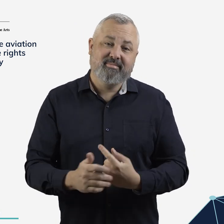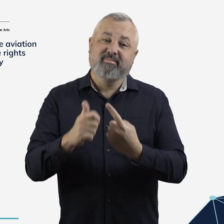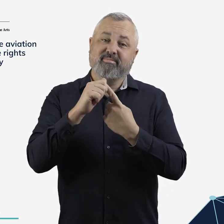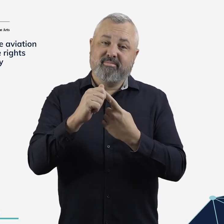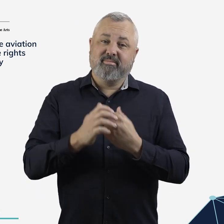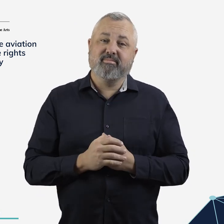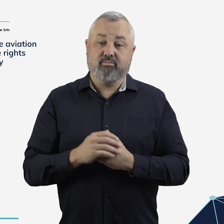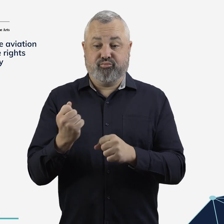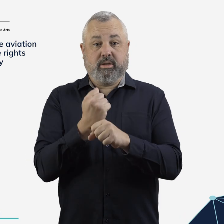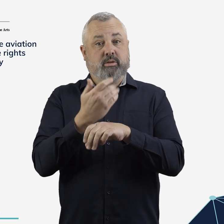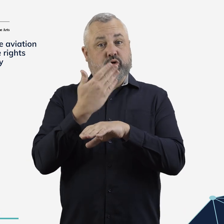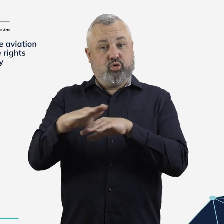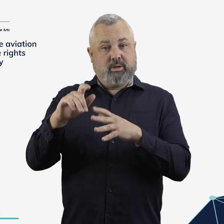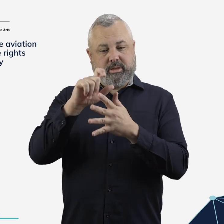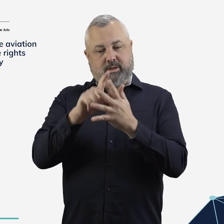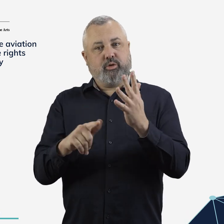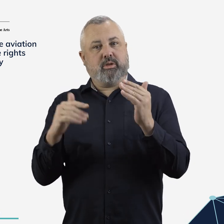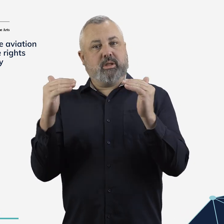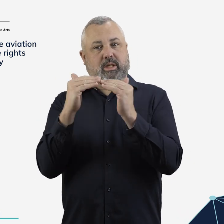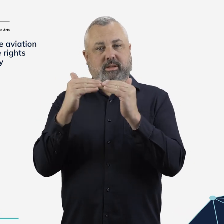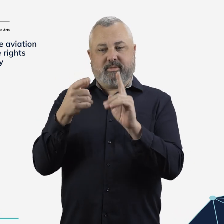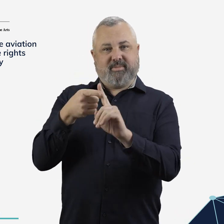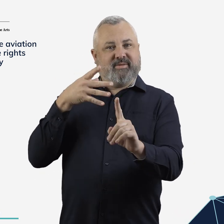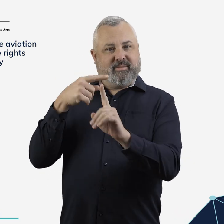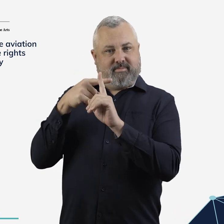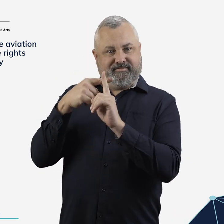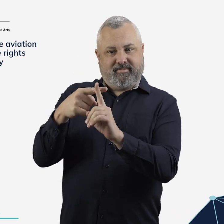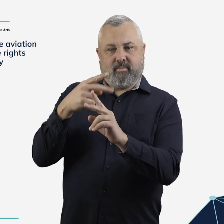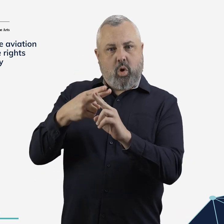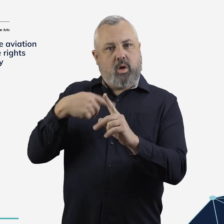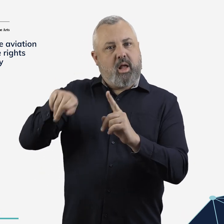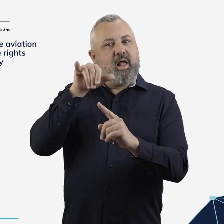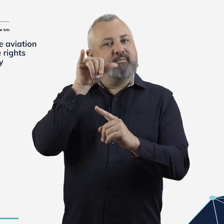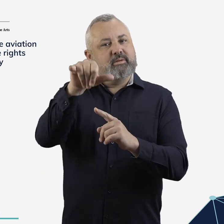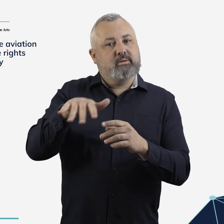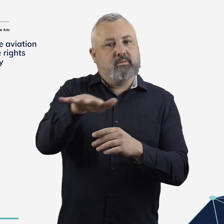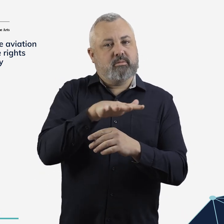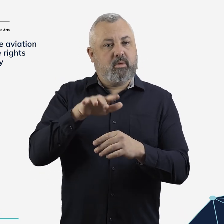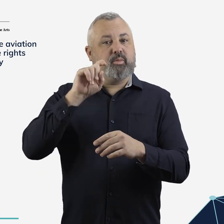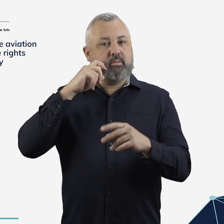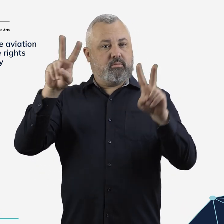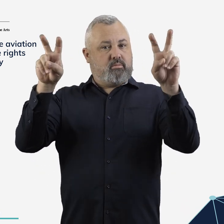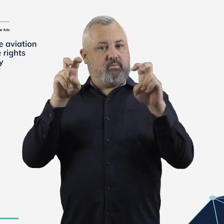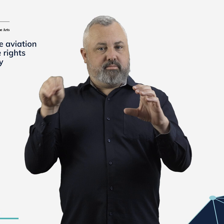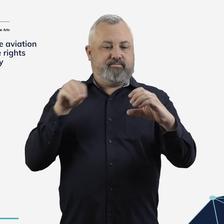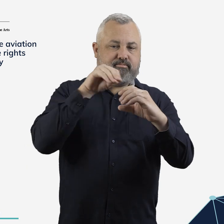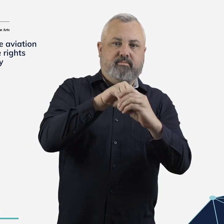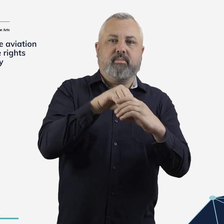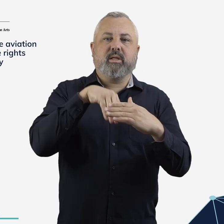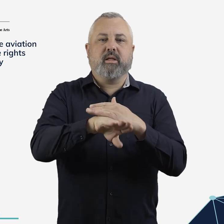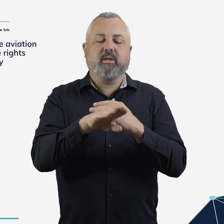Create new aviation-specific disability standards as part of the